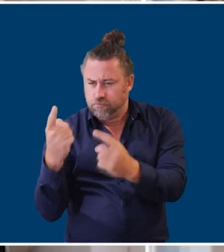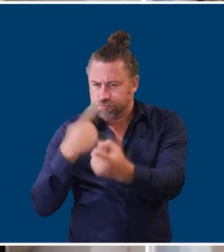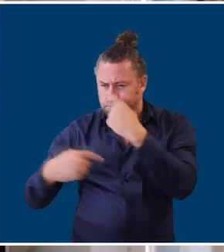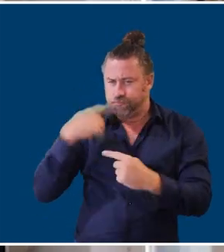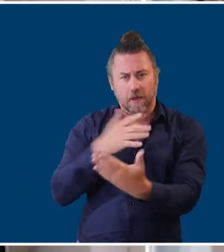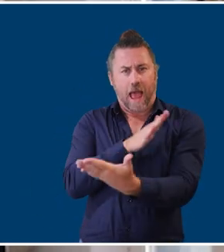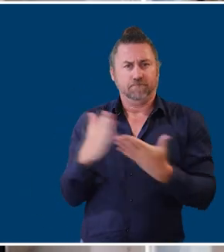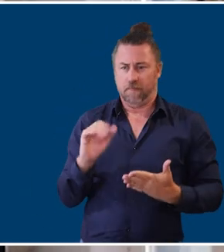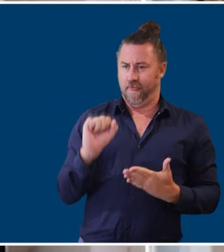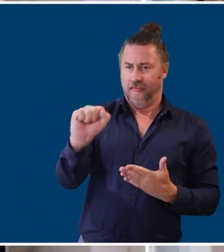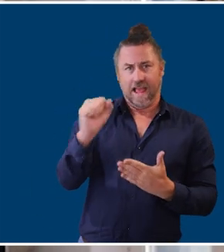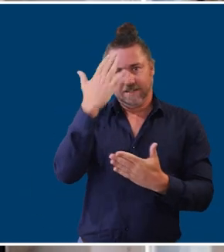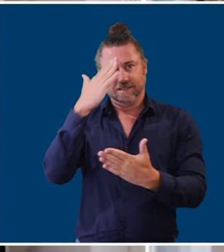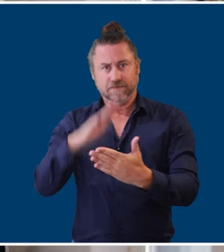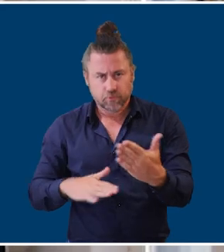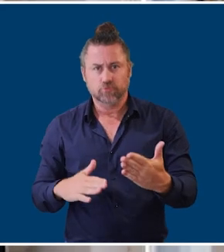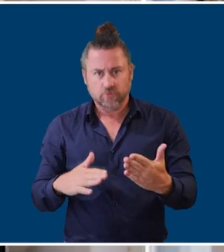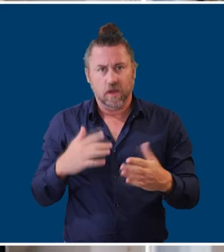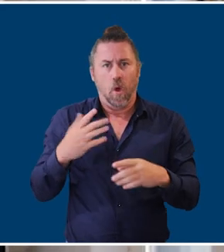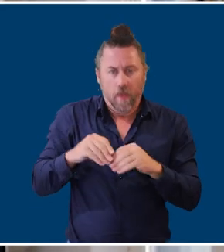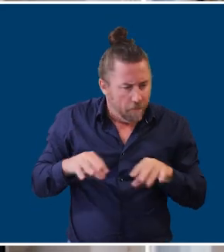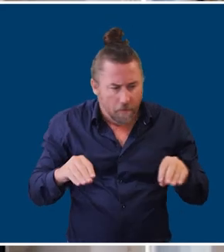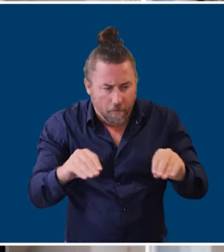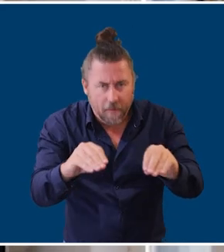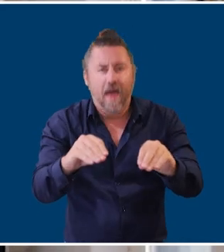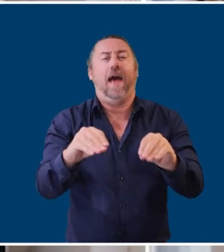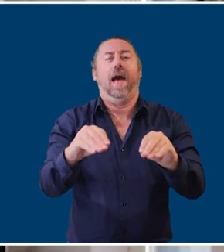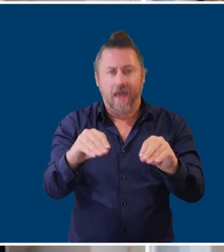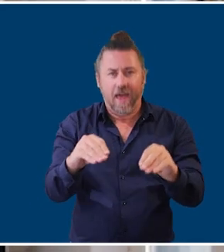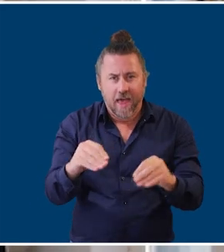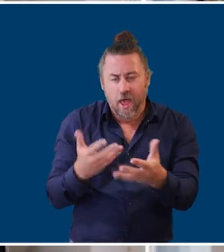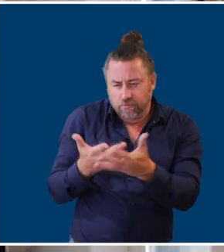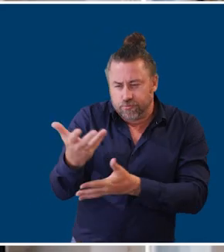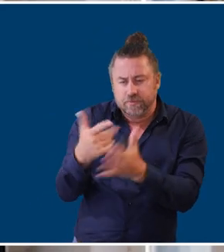have and you work with those needs, you'll find that by being able to explore and resolve